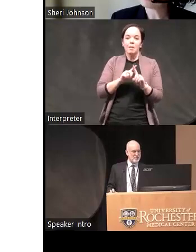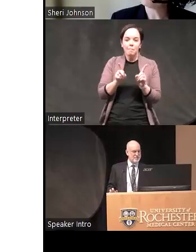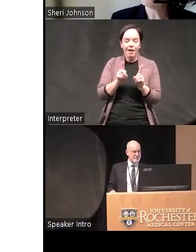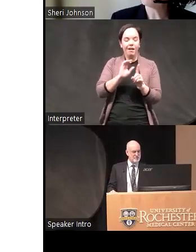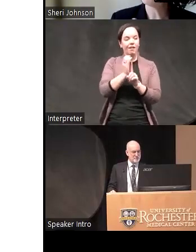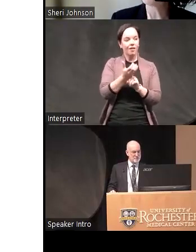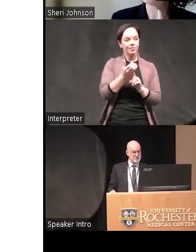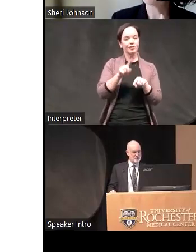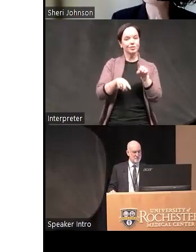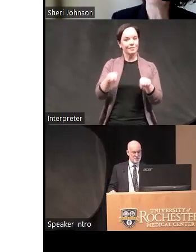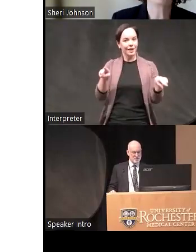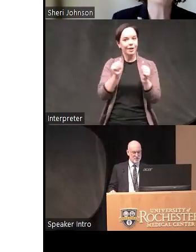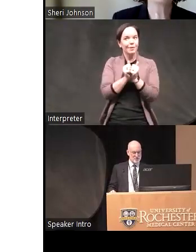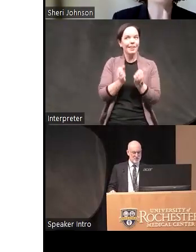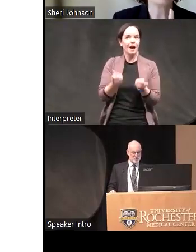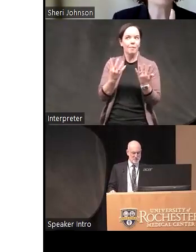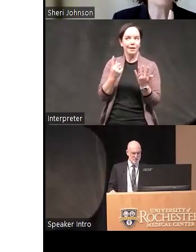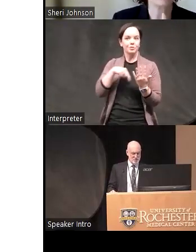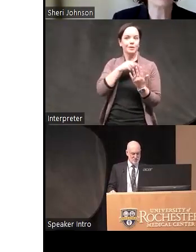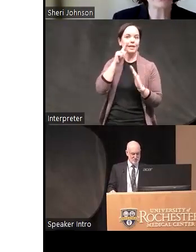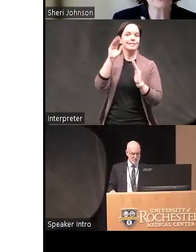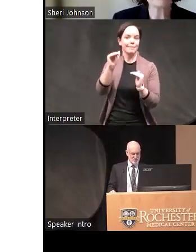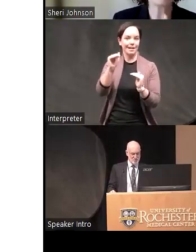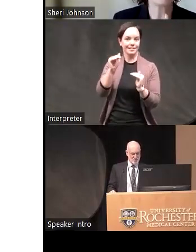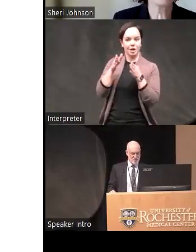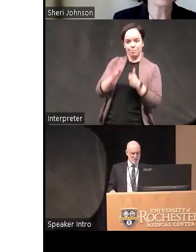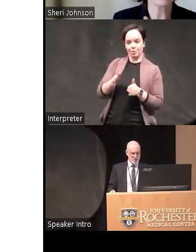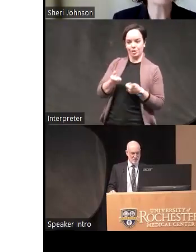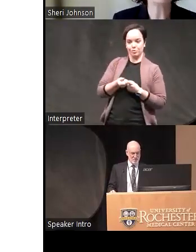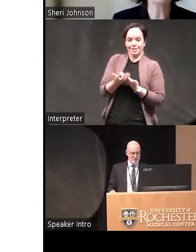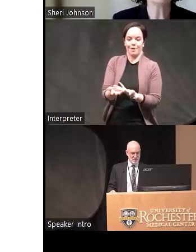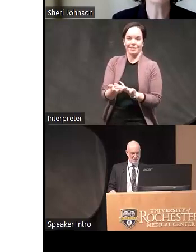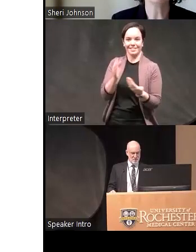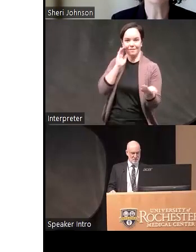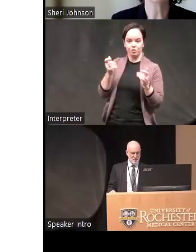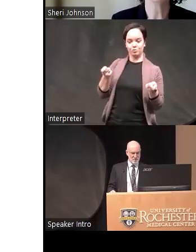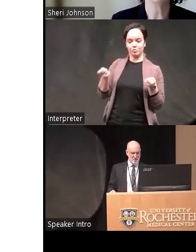of how much we're expected to be expressive versus controlled in our interactions with